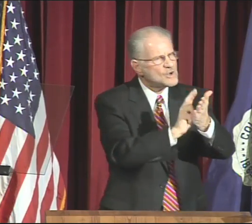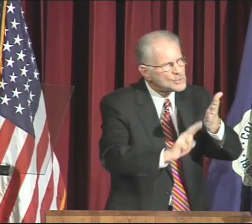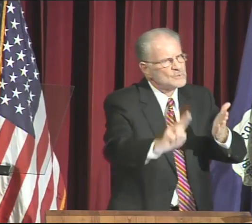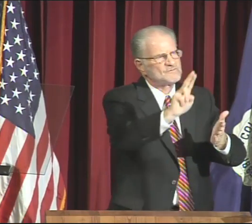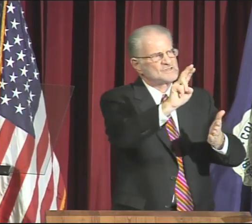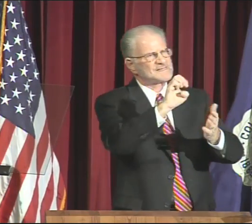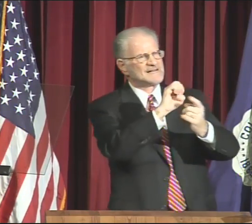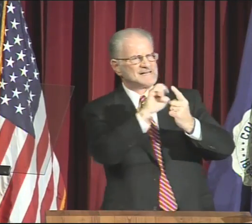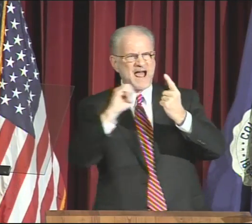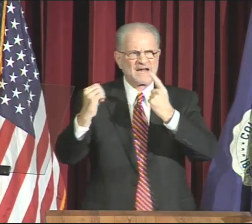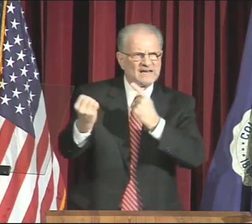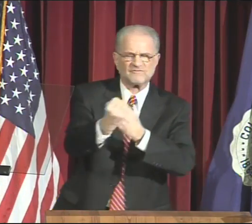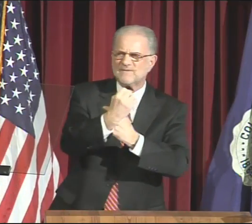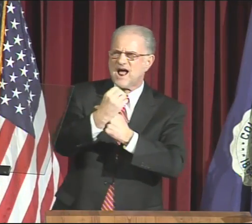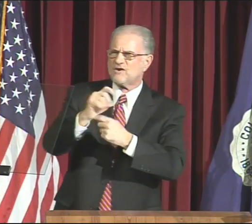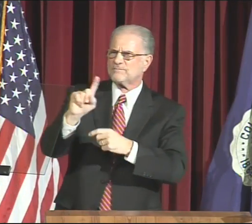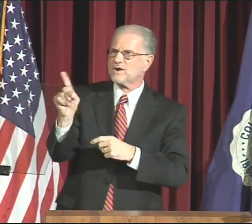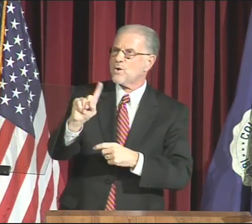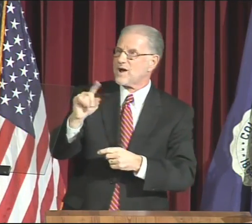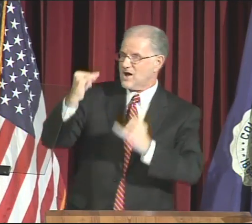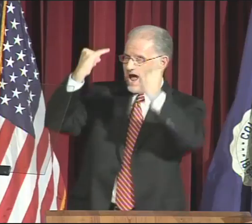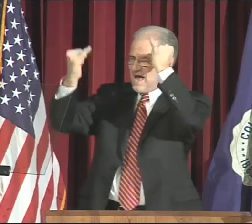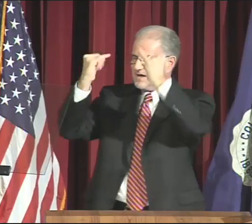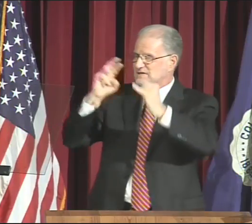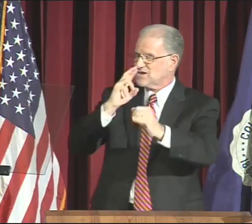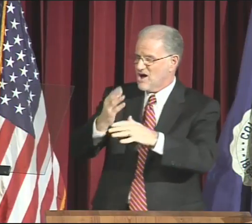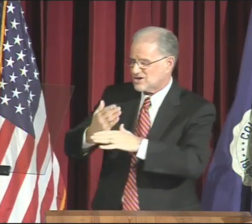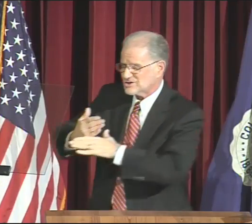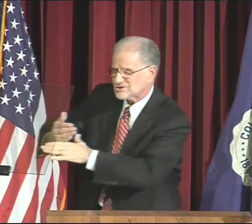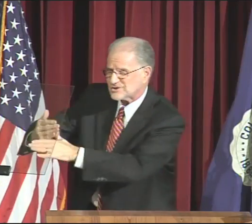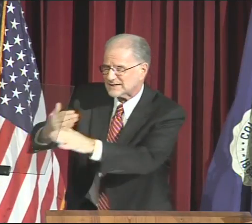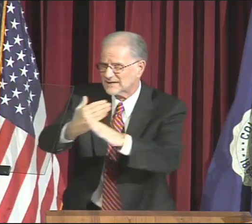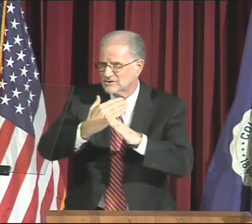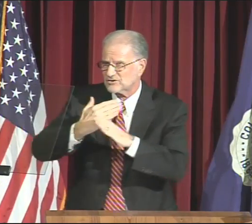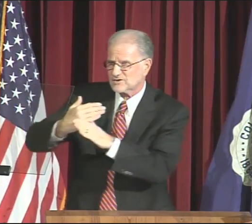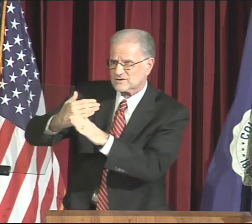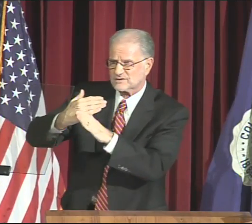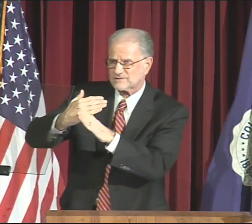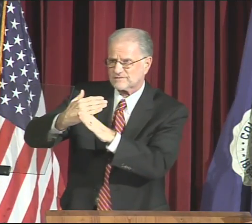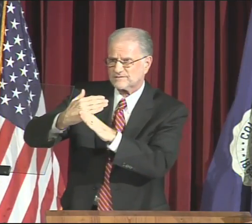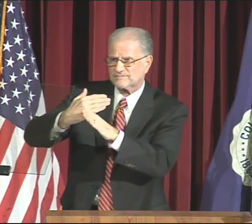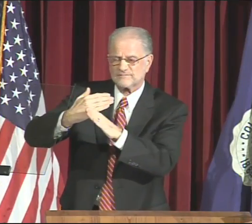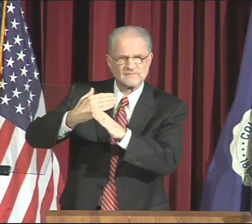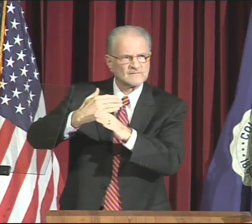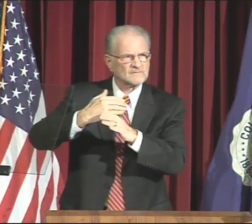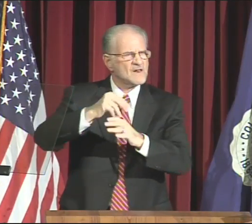A University is an environment where ideas are shared.